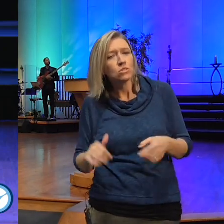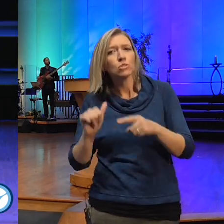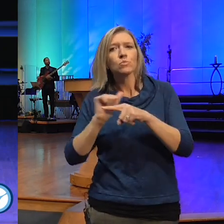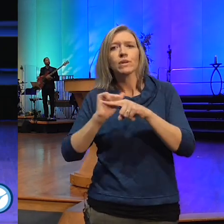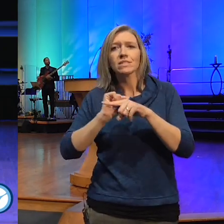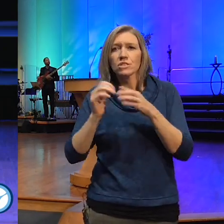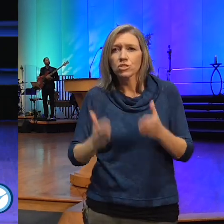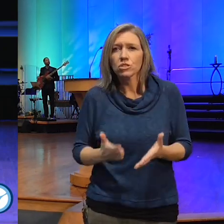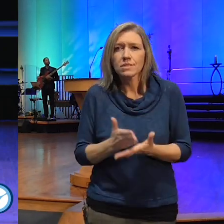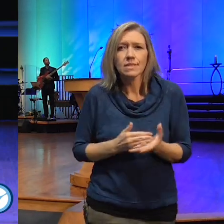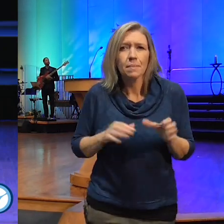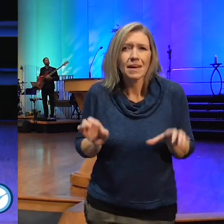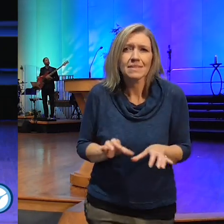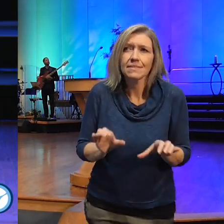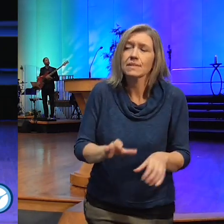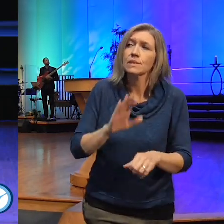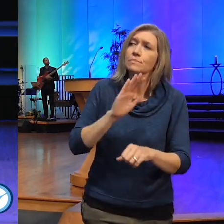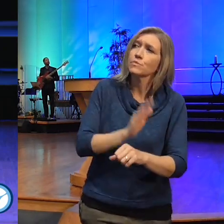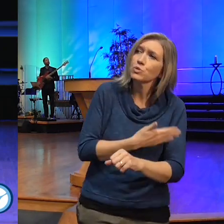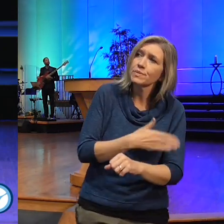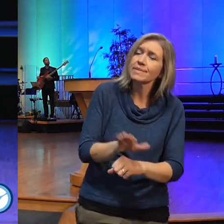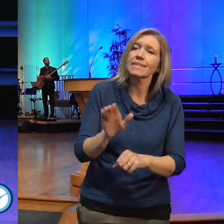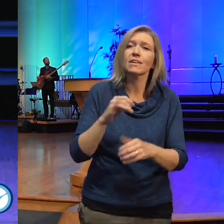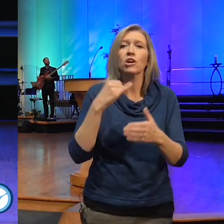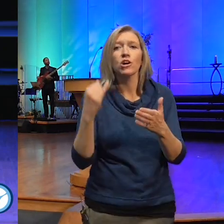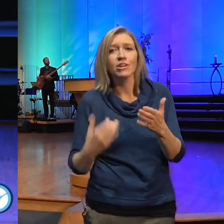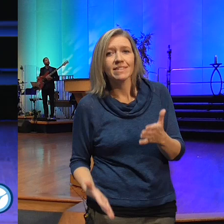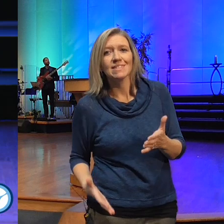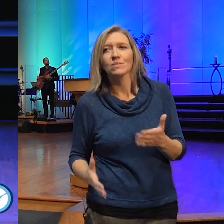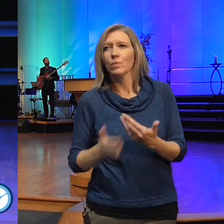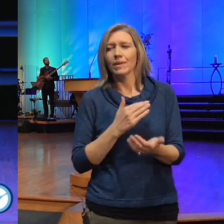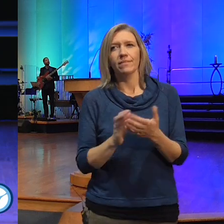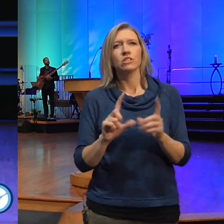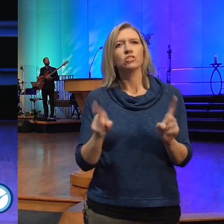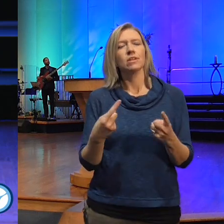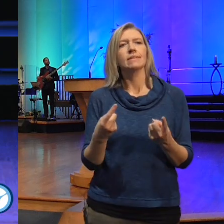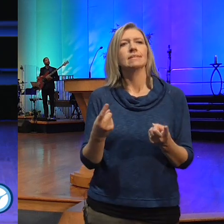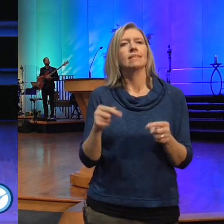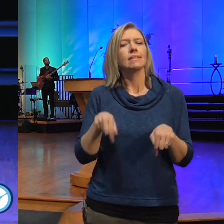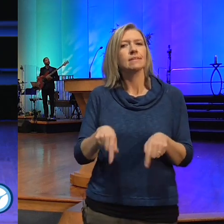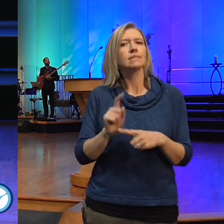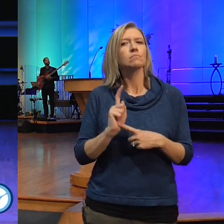music an artist whatever it might be just spend this time with us giving gratitude for the good